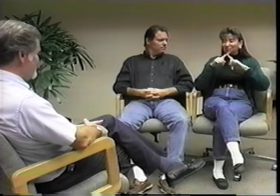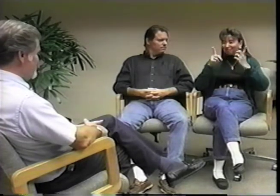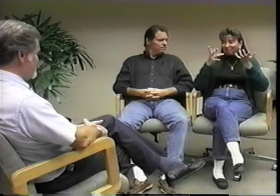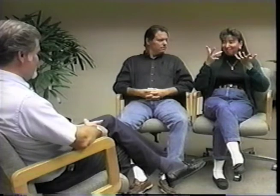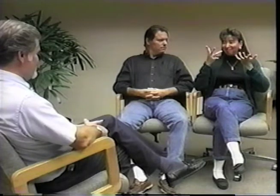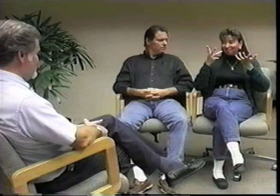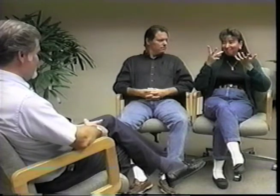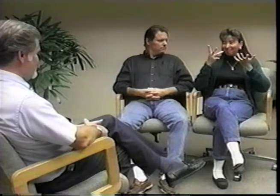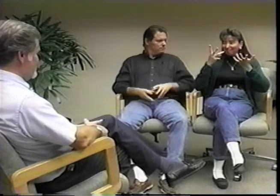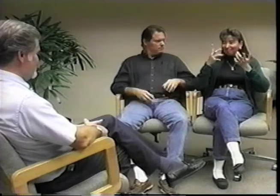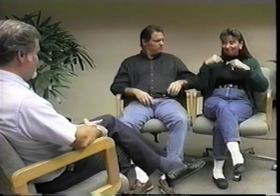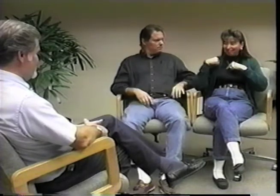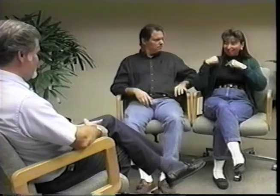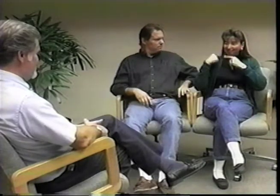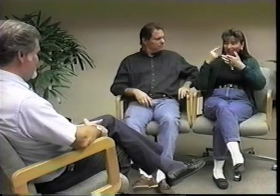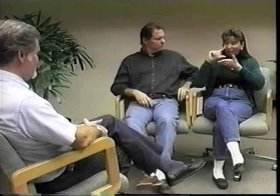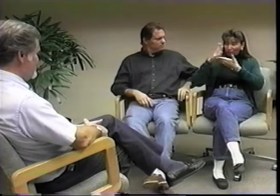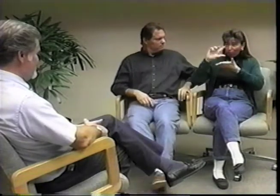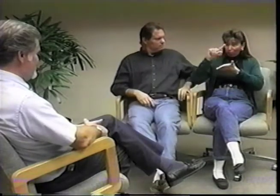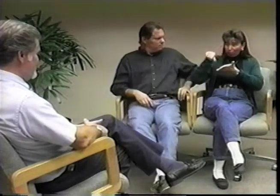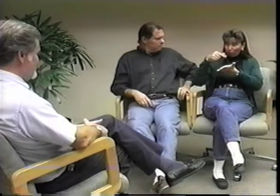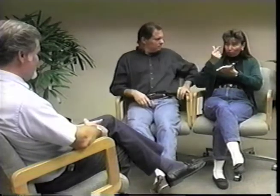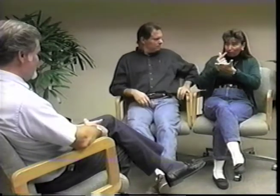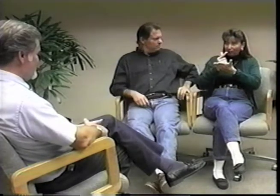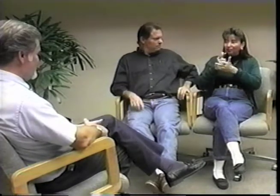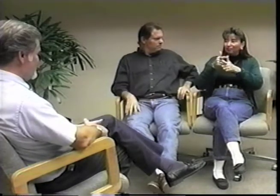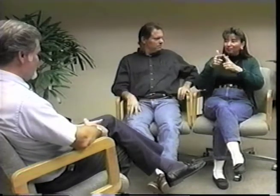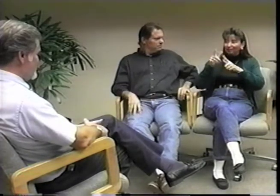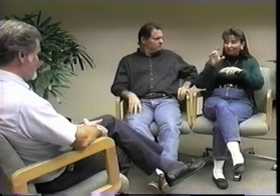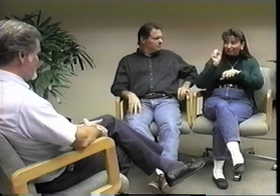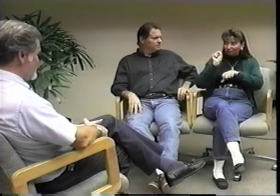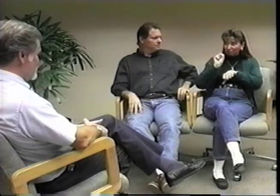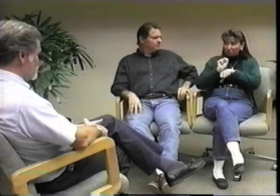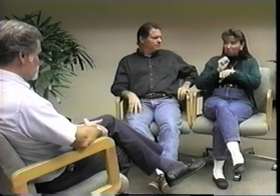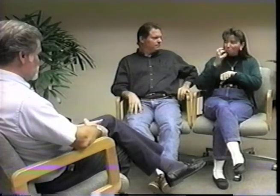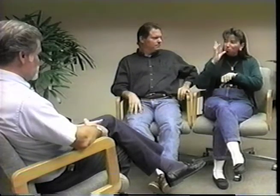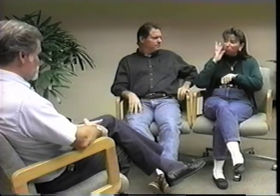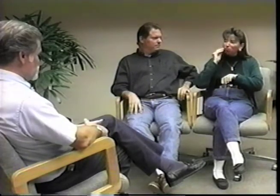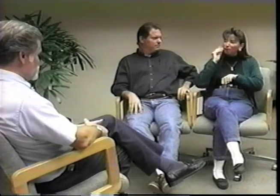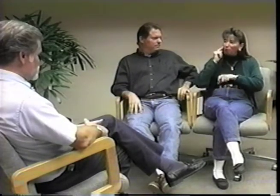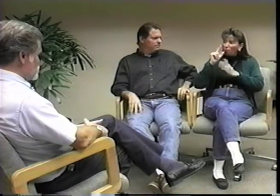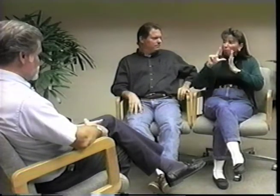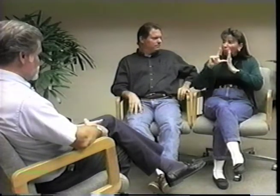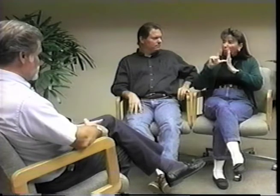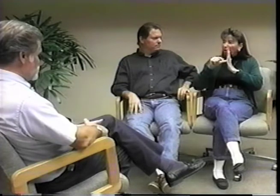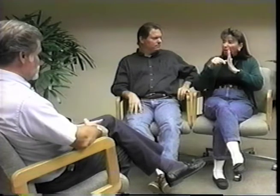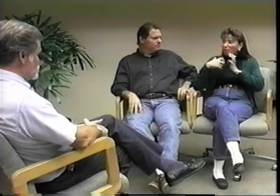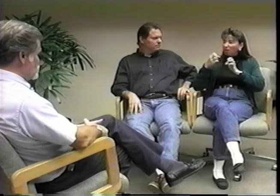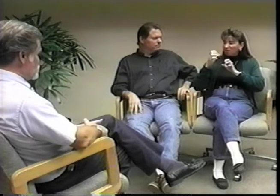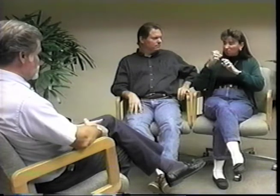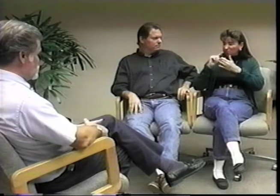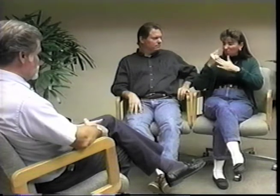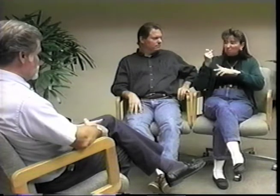After I graduated, I got a job at Kinko's, for a while there.